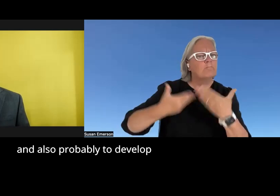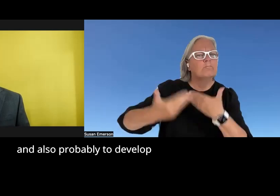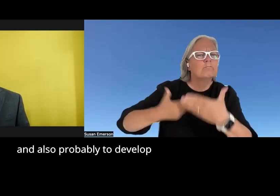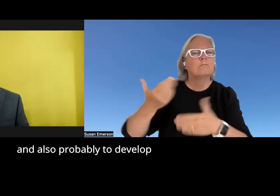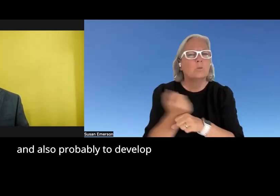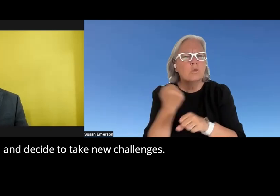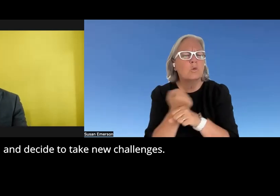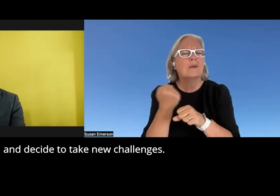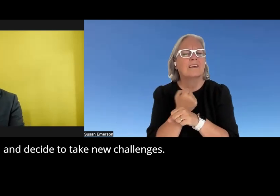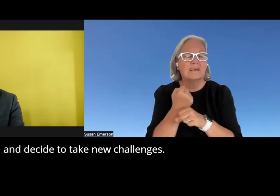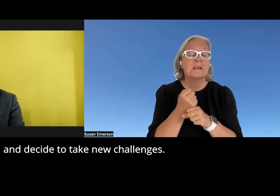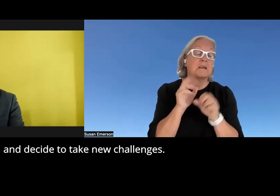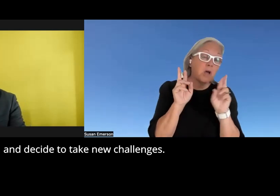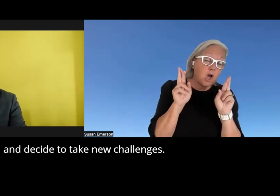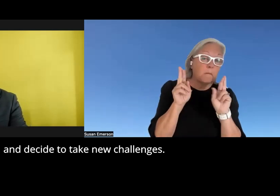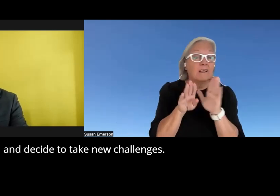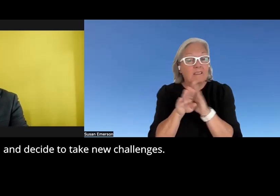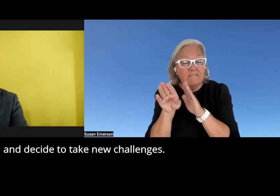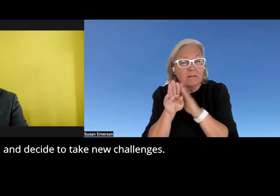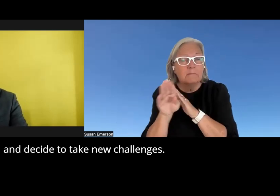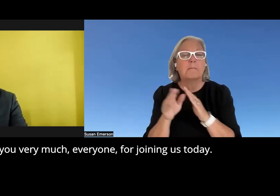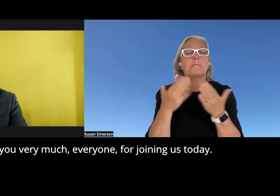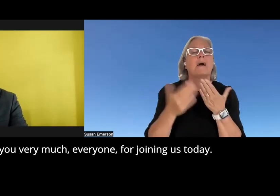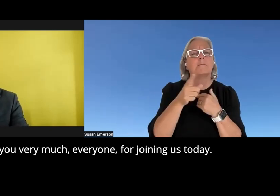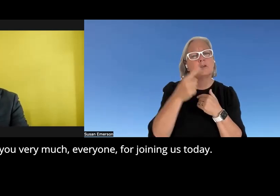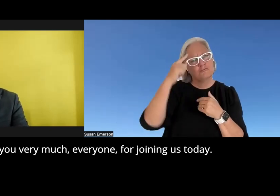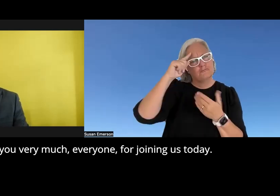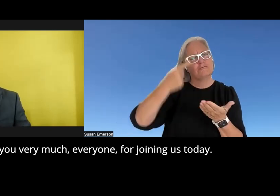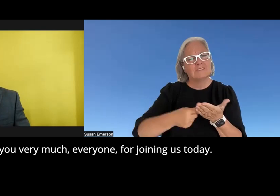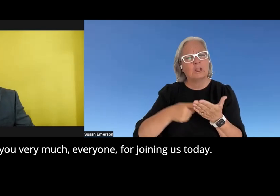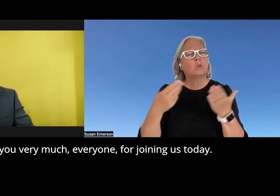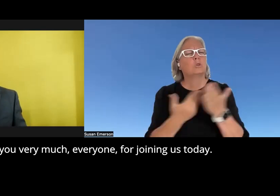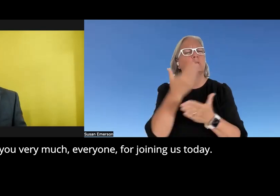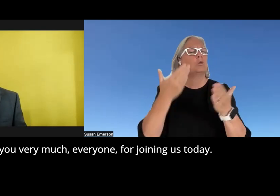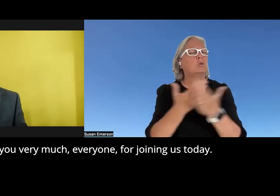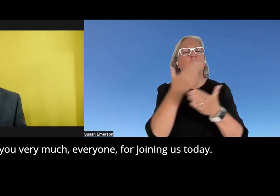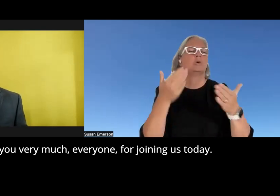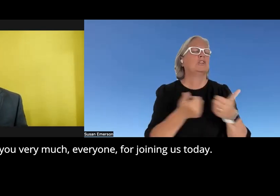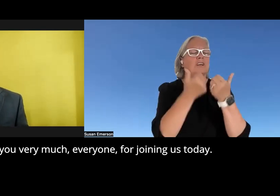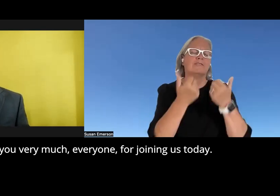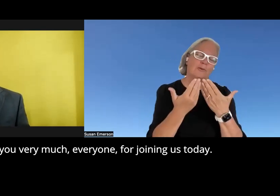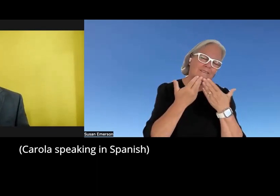to develop and decide to take new challenges so thank you very much everyone for joining us today